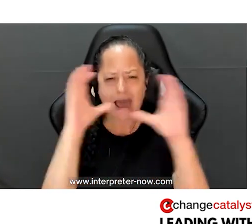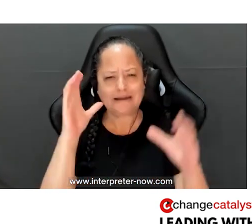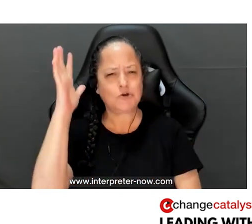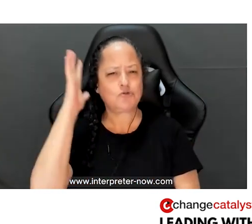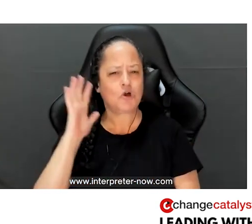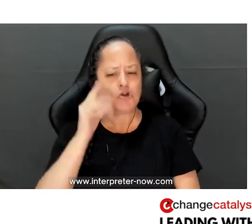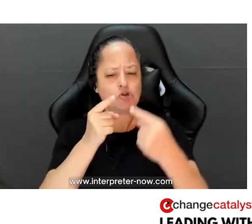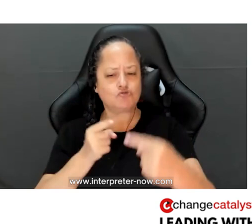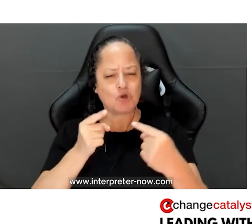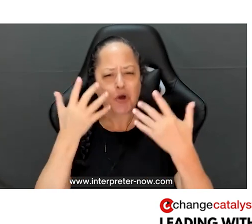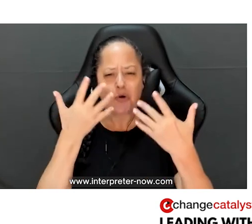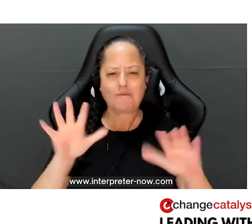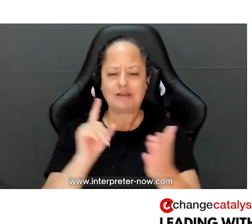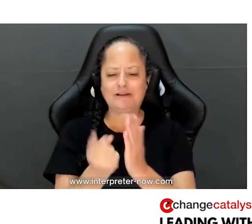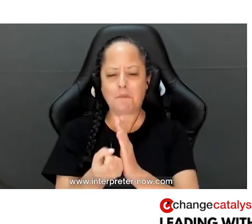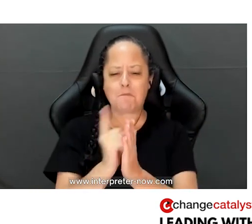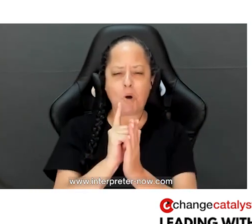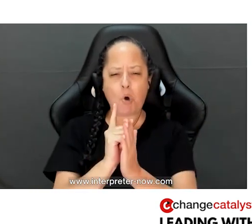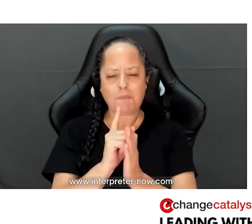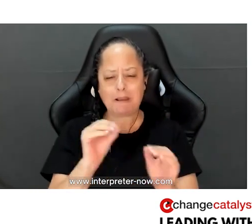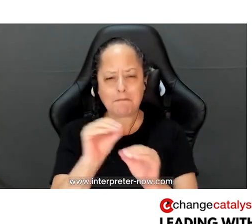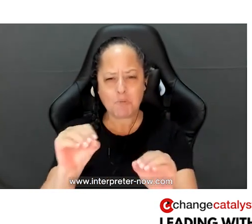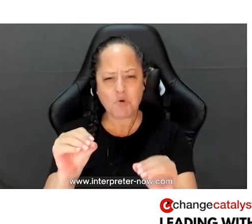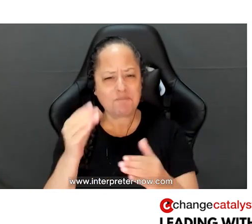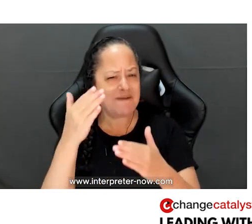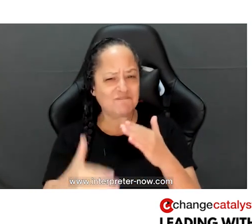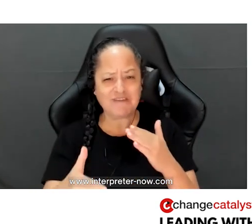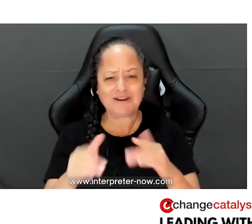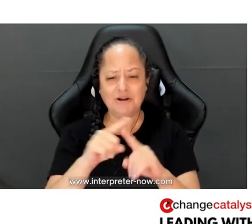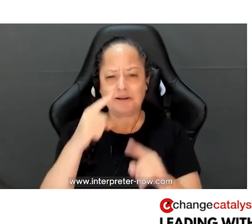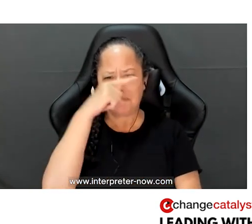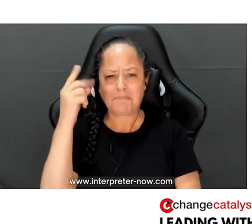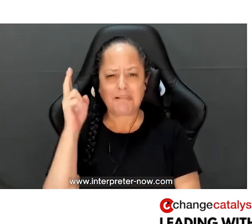that the struggle is finished, that the moment is finished, the movement is finished. But